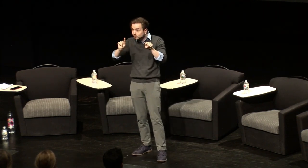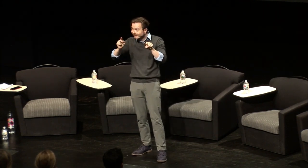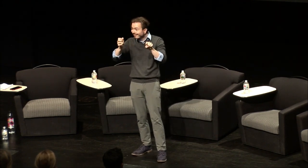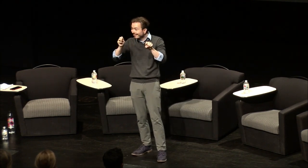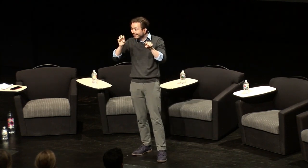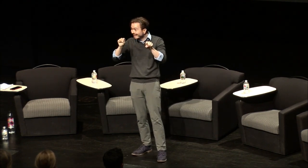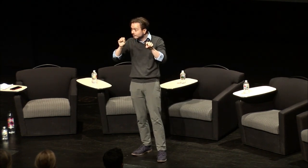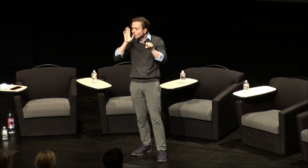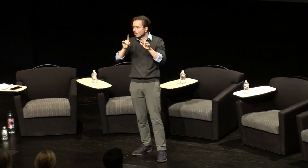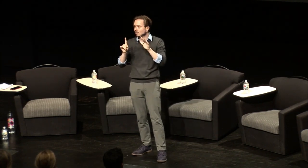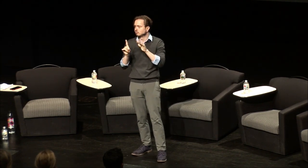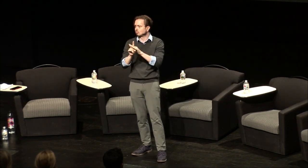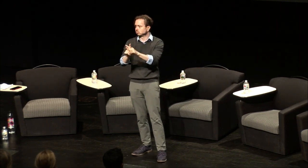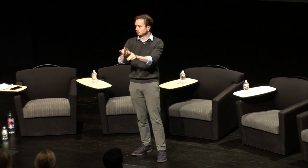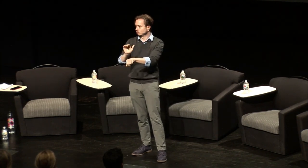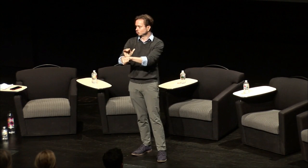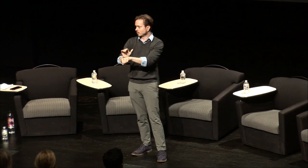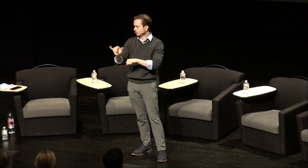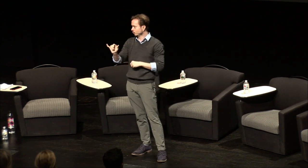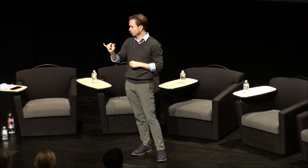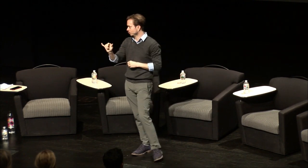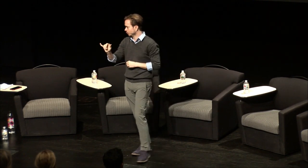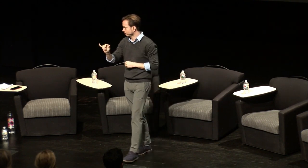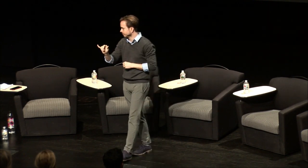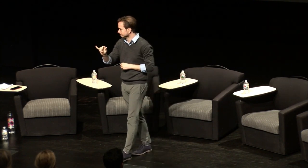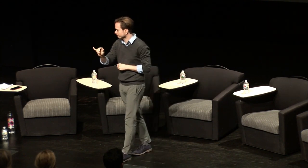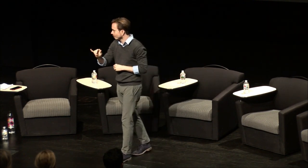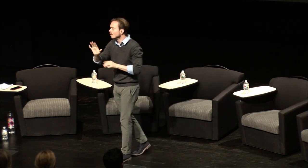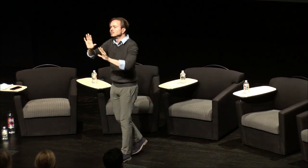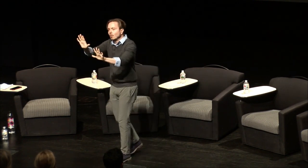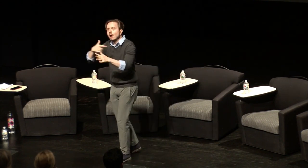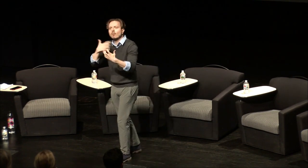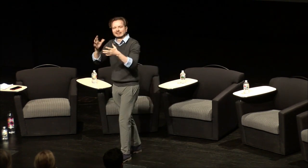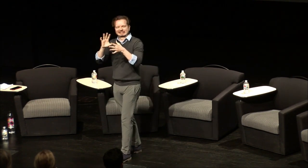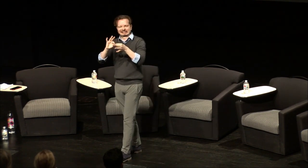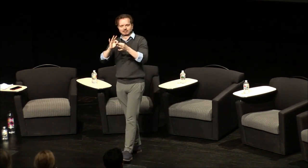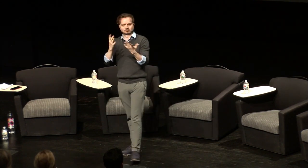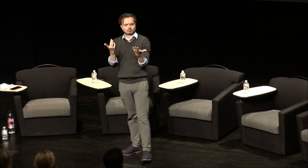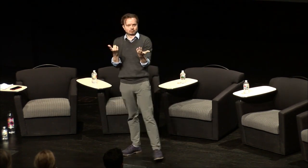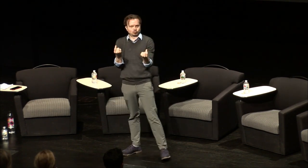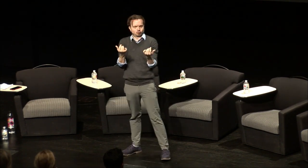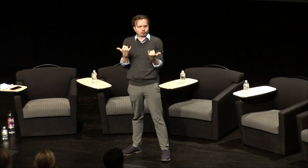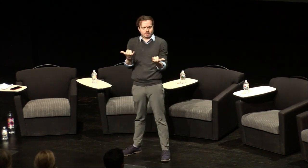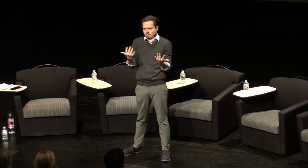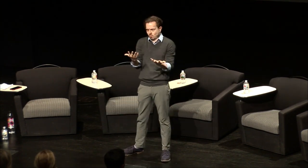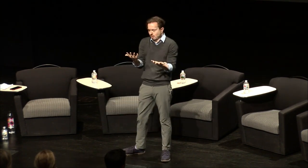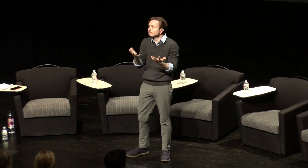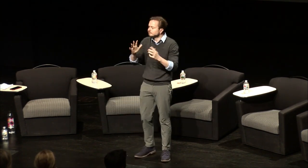bits of deaf culture that come up in there some of the things that we're gonna talk about tonight are some of the themes that come up in that story so let